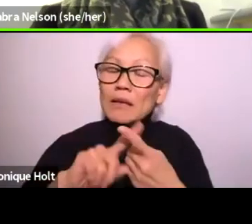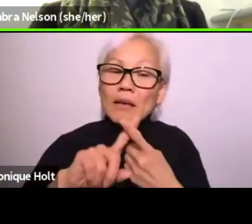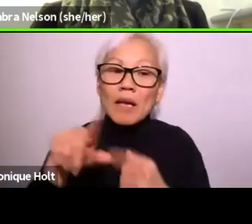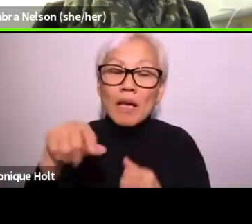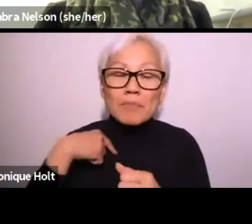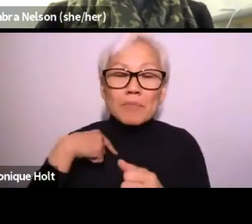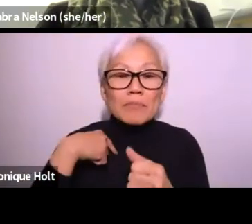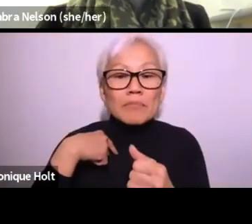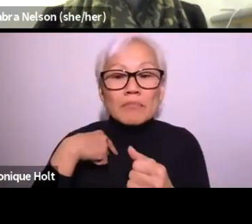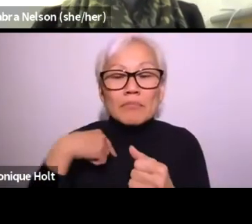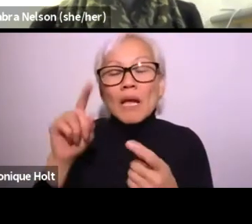All right.